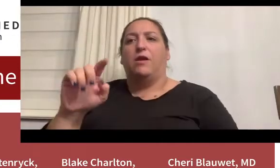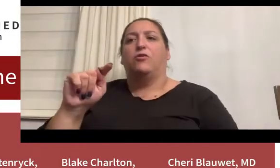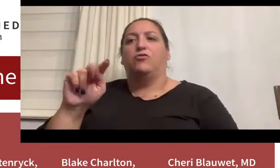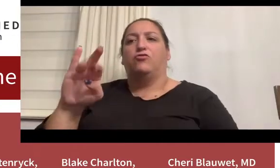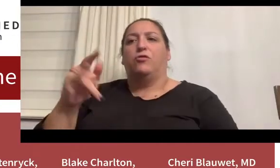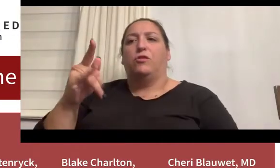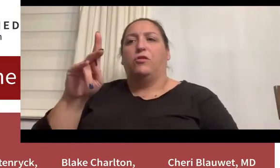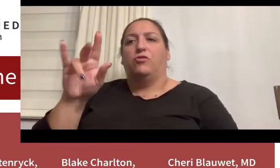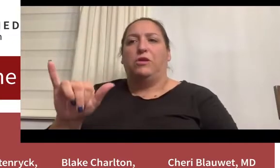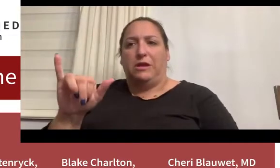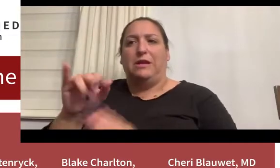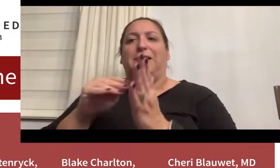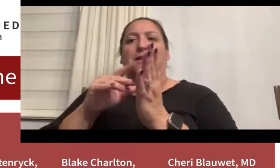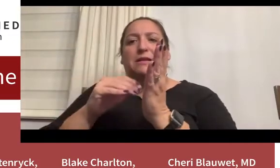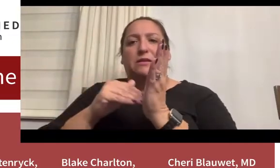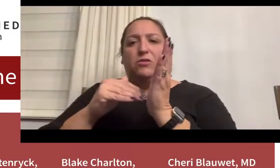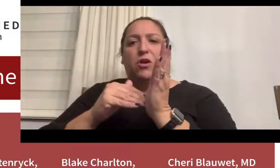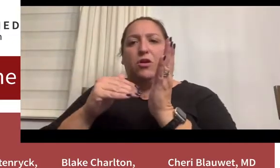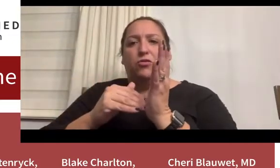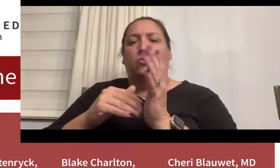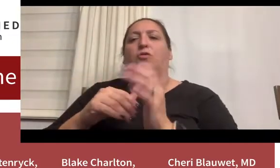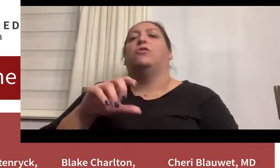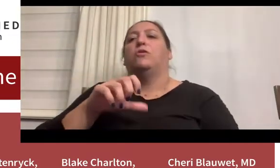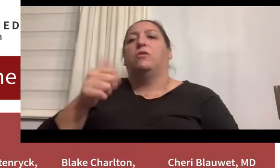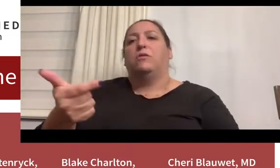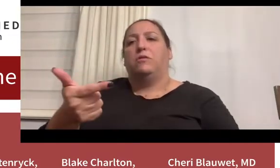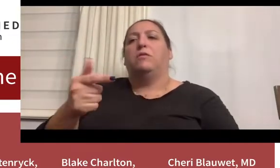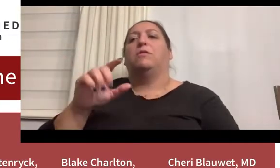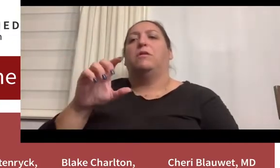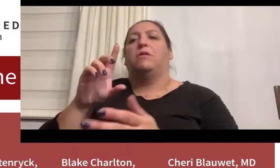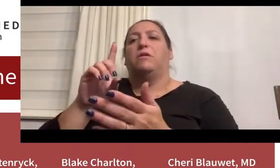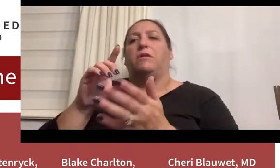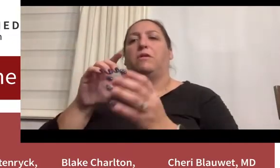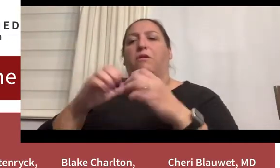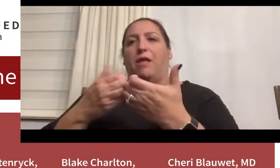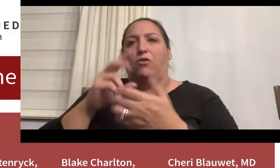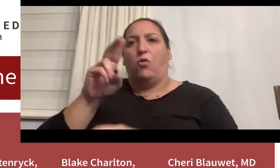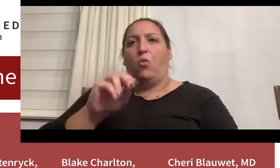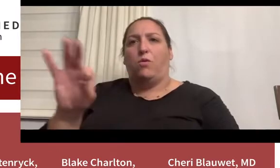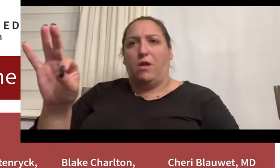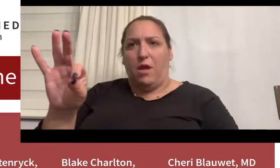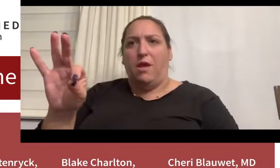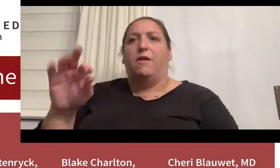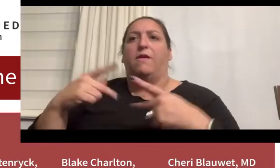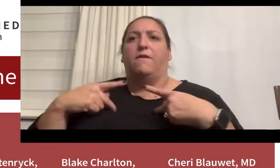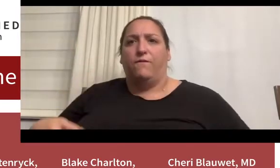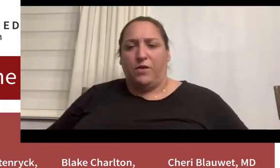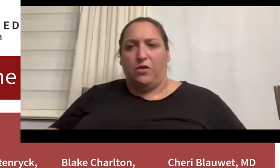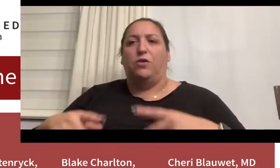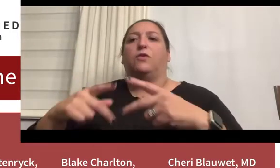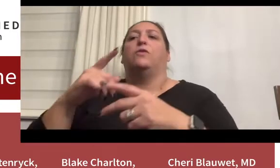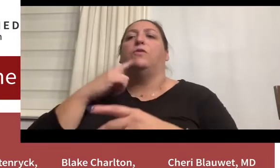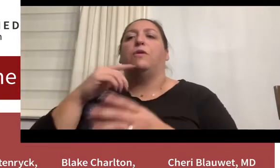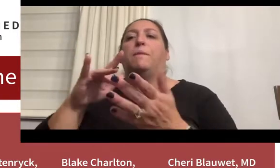Dr Cheri Blauwet ‘09 is an Assistant Professor in Physical Medicine and Rehabilitation at Harvard